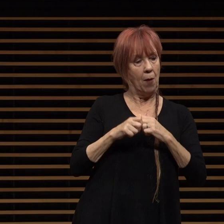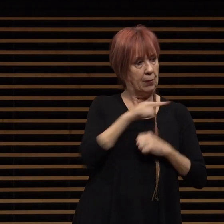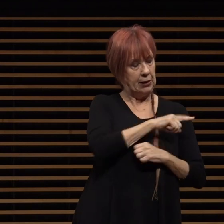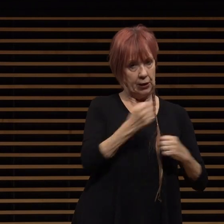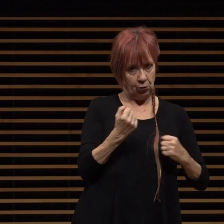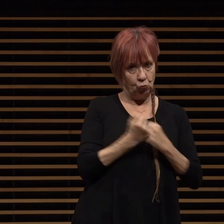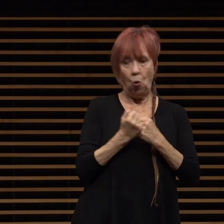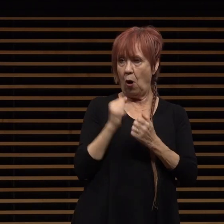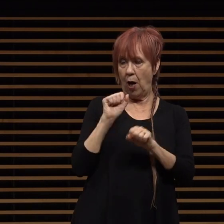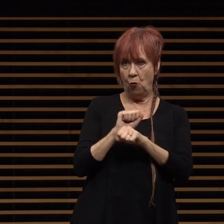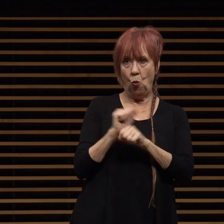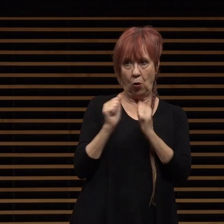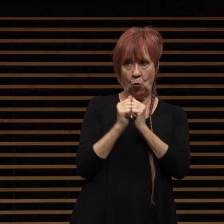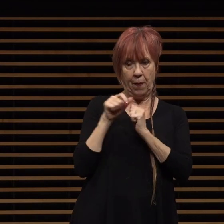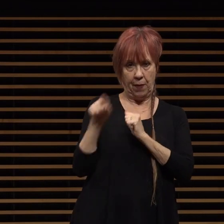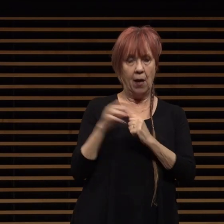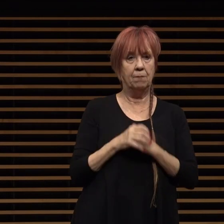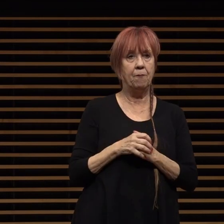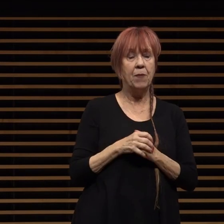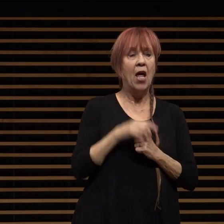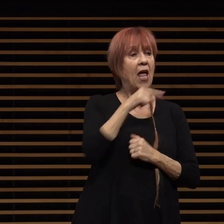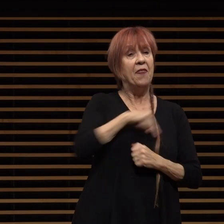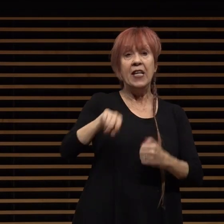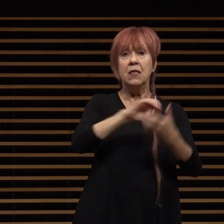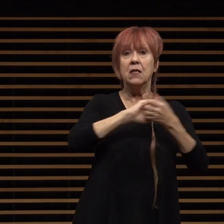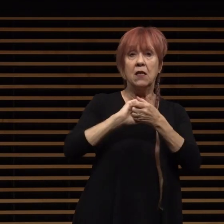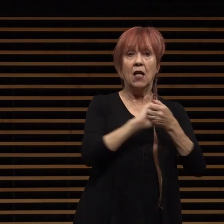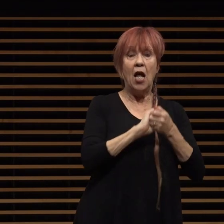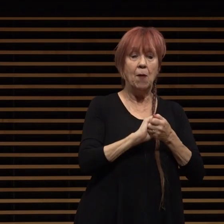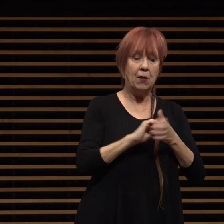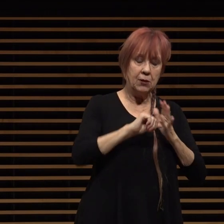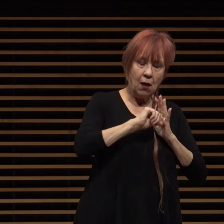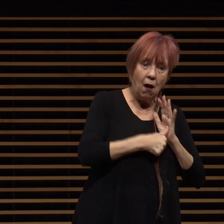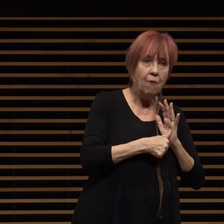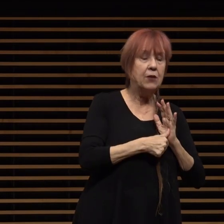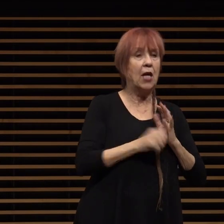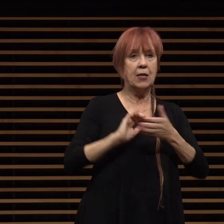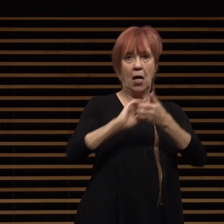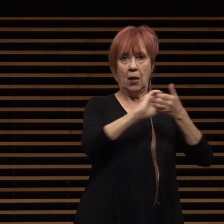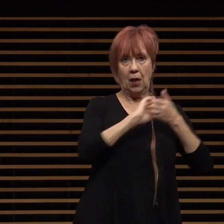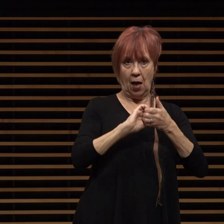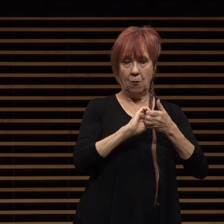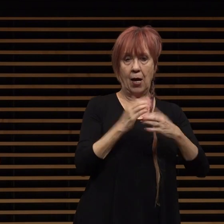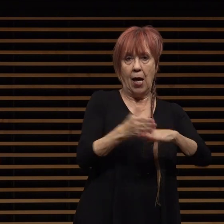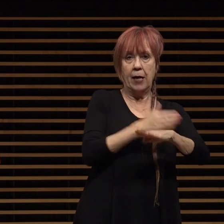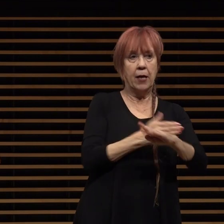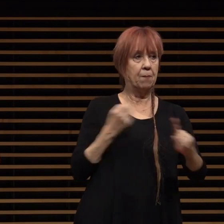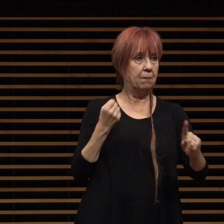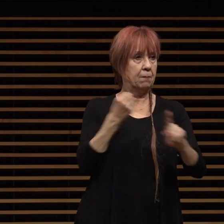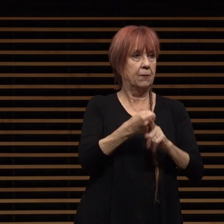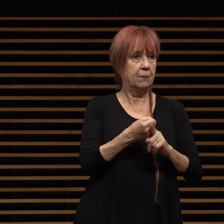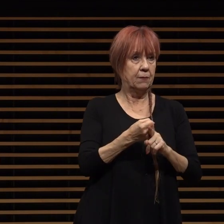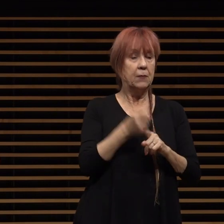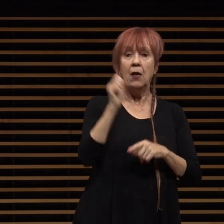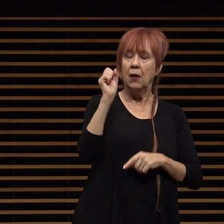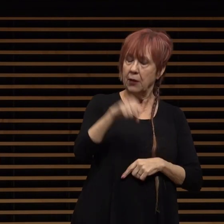these and other regional collaborations amplify advocacy while enhancing impact